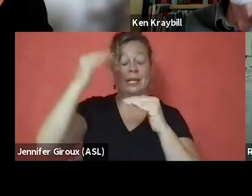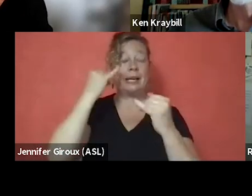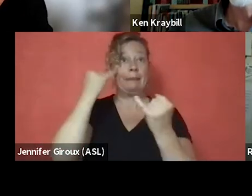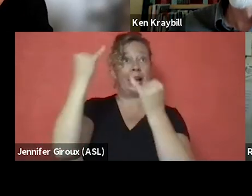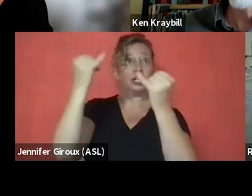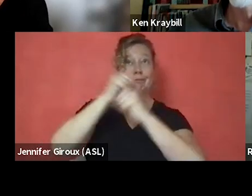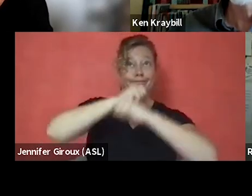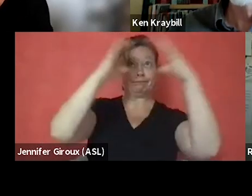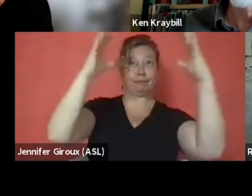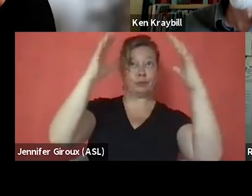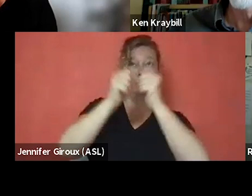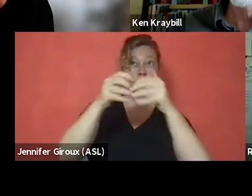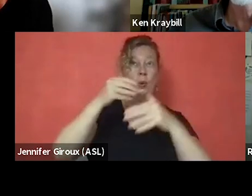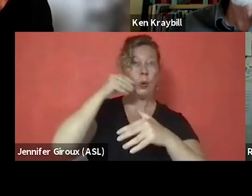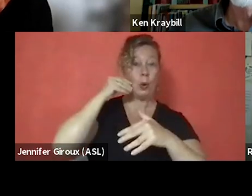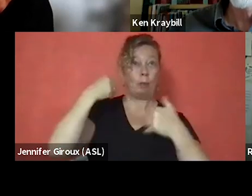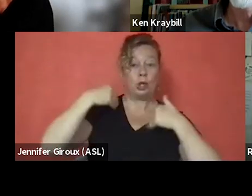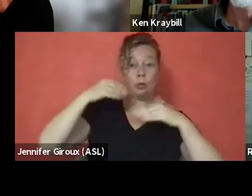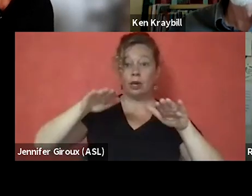and you had a child with you.